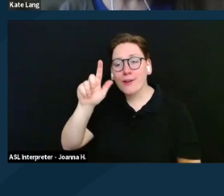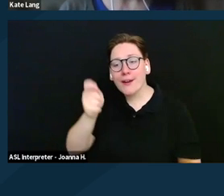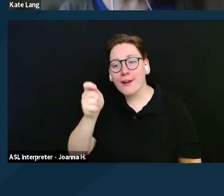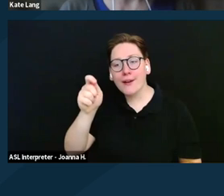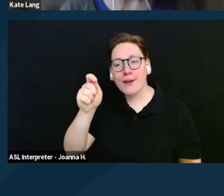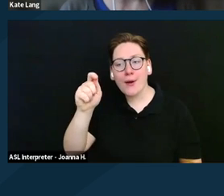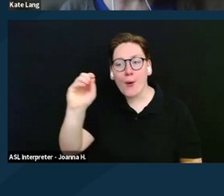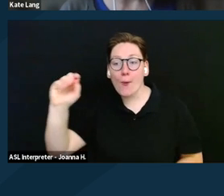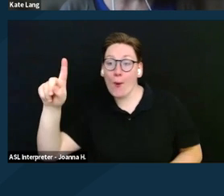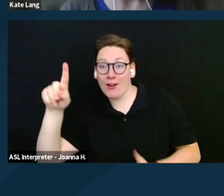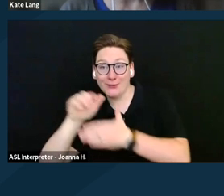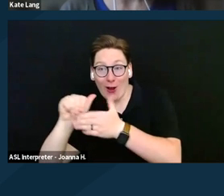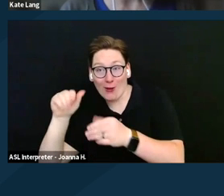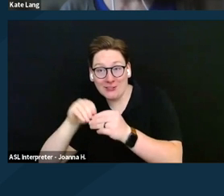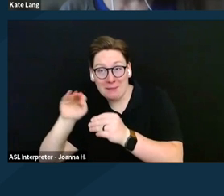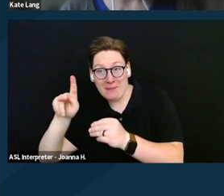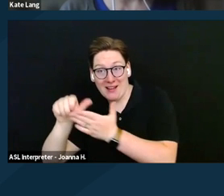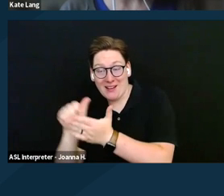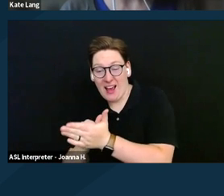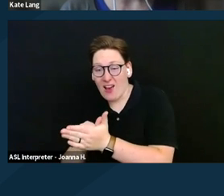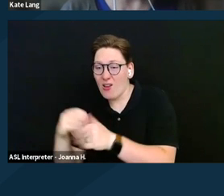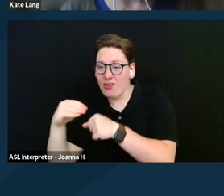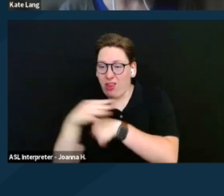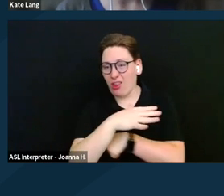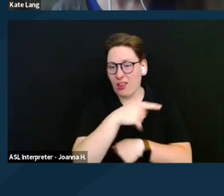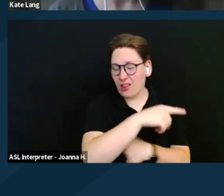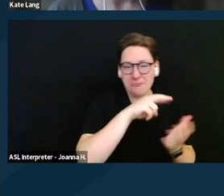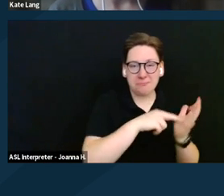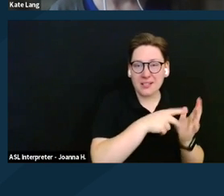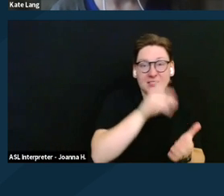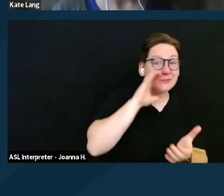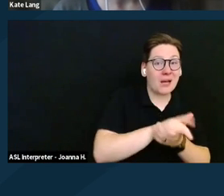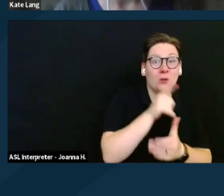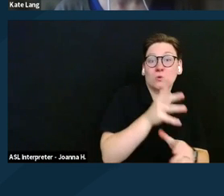then the SSI spouse is gonna be ineligible, is gonna be cut off from SSI.